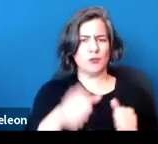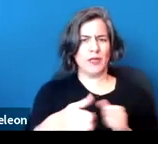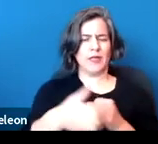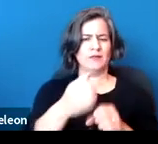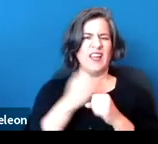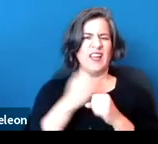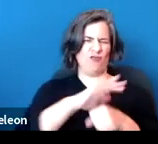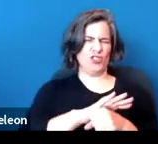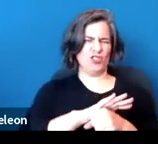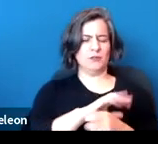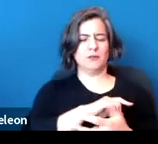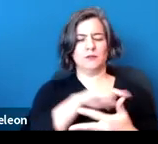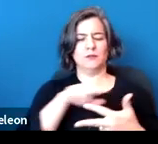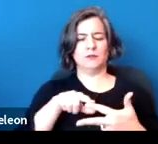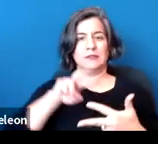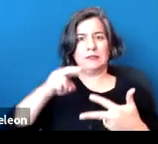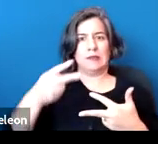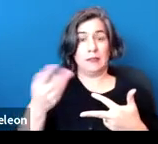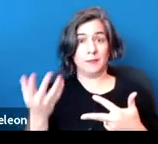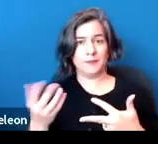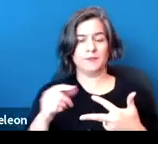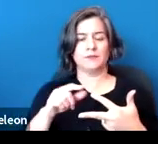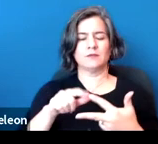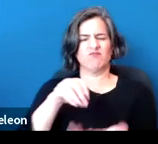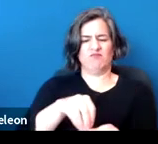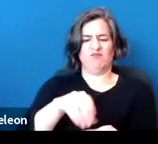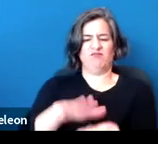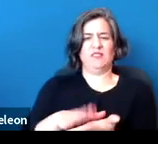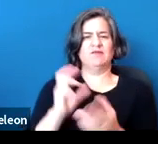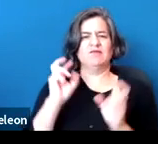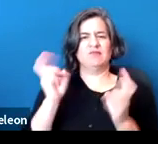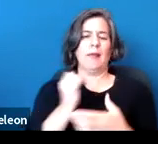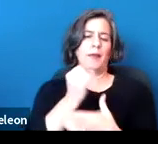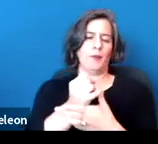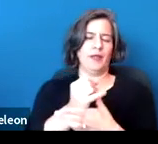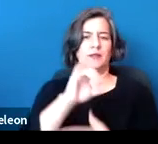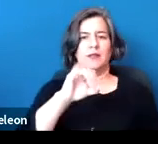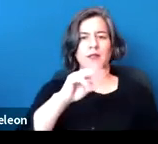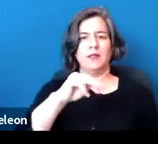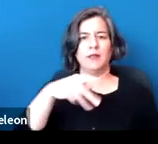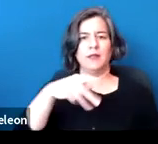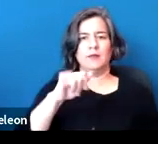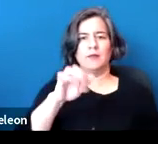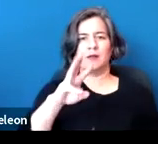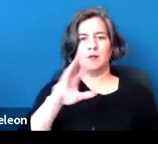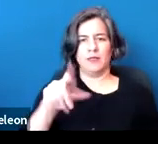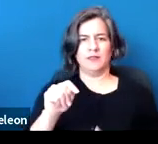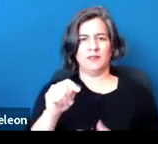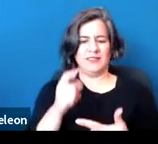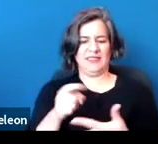The second way is that you can have a record of an impairment, the type of impairment that's identified in the first prong,